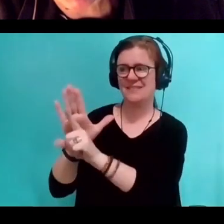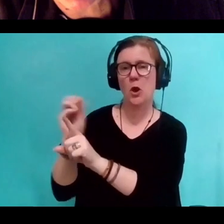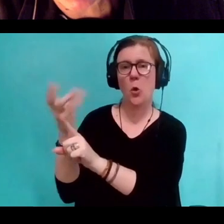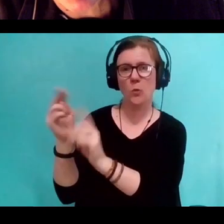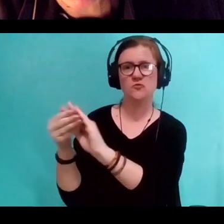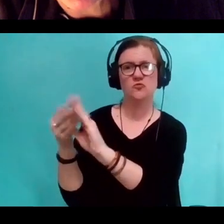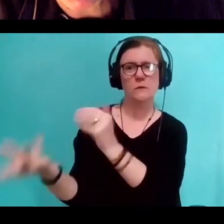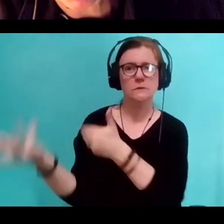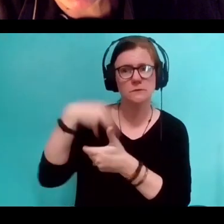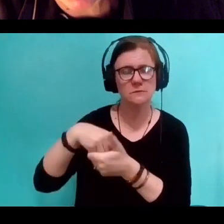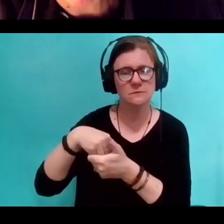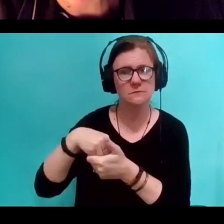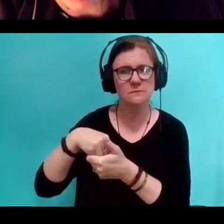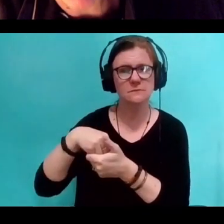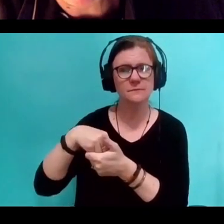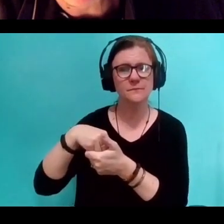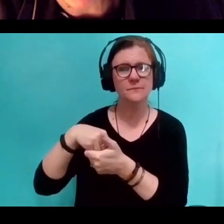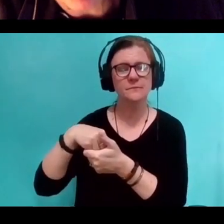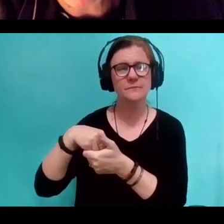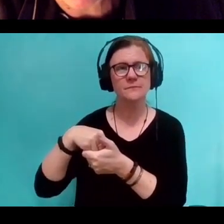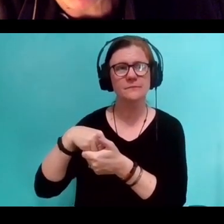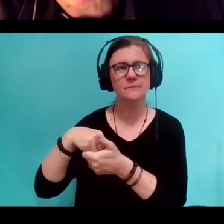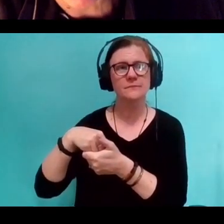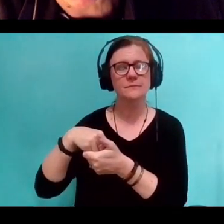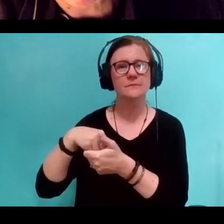as well as just my eyeball enjoys them.